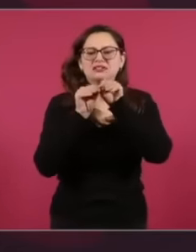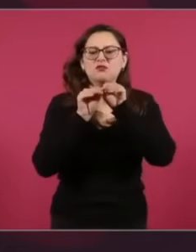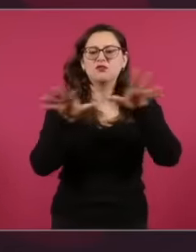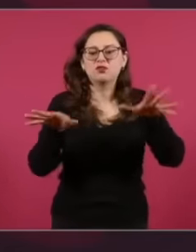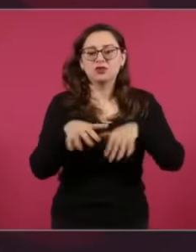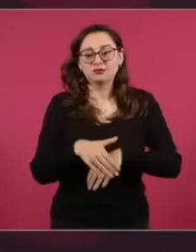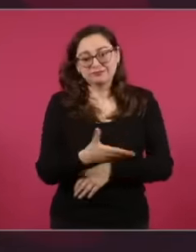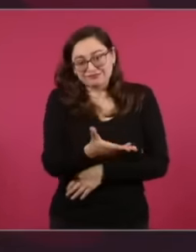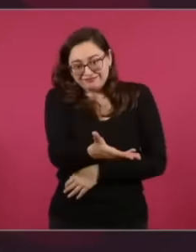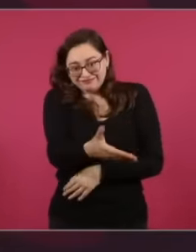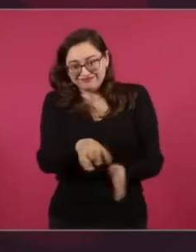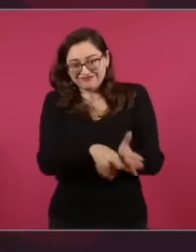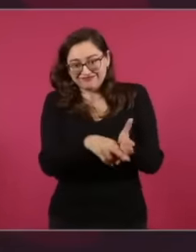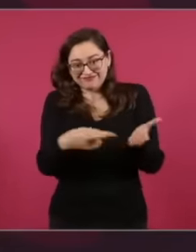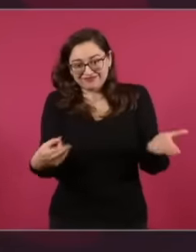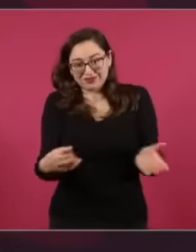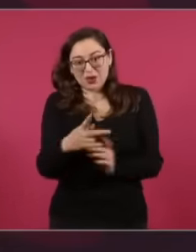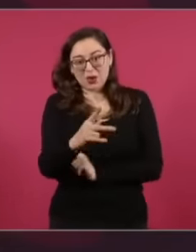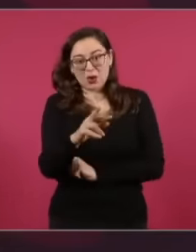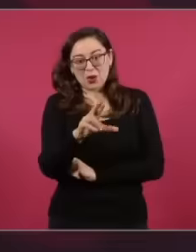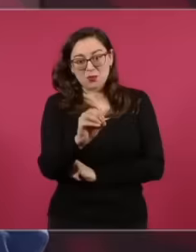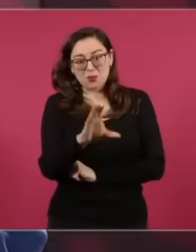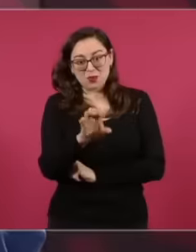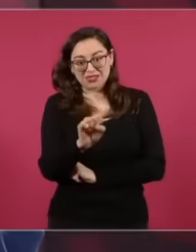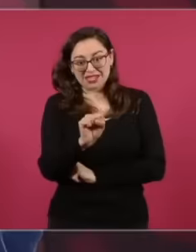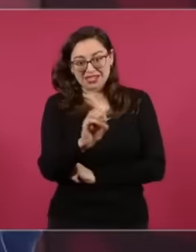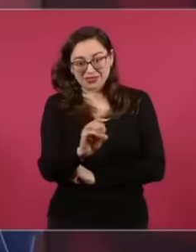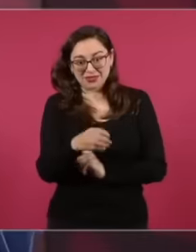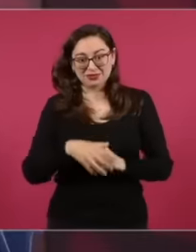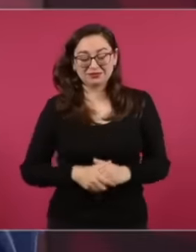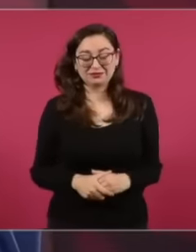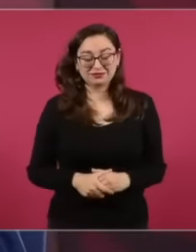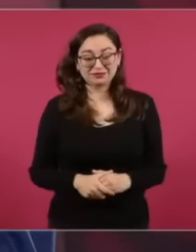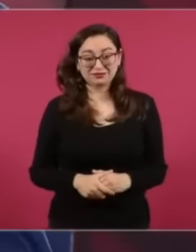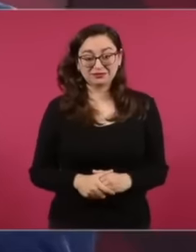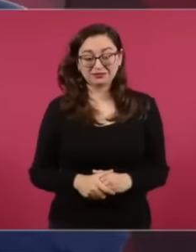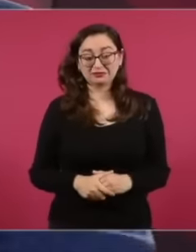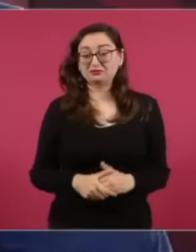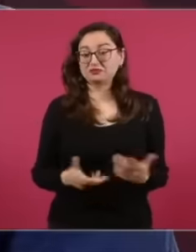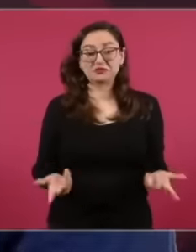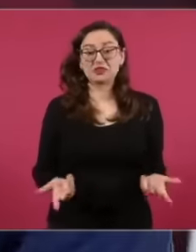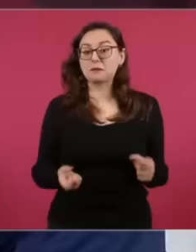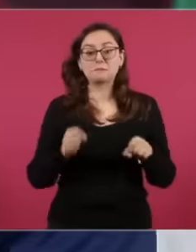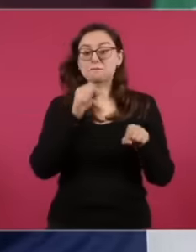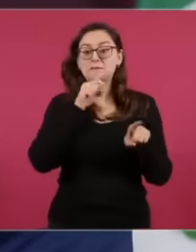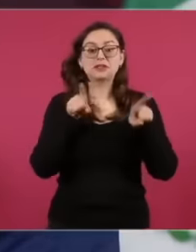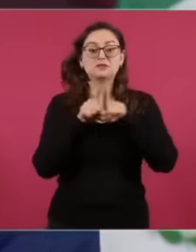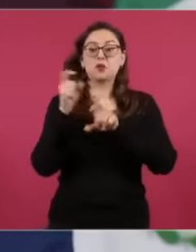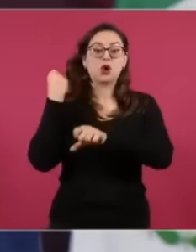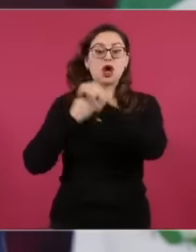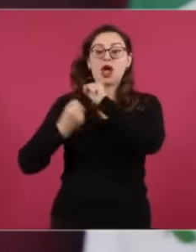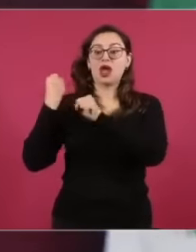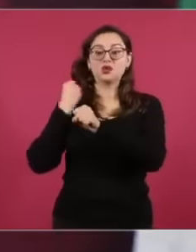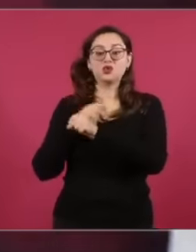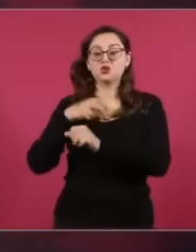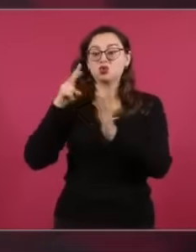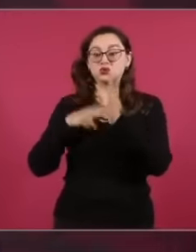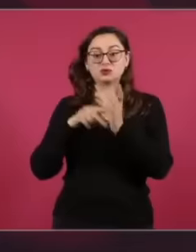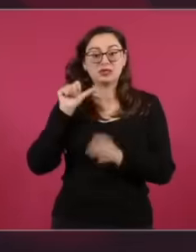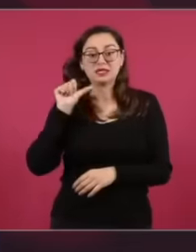2016 he wrote his book and his book had a chapter it was the